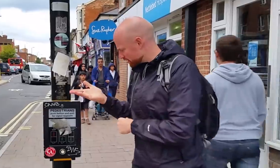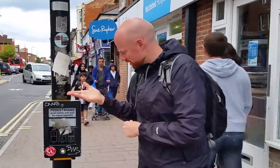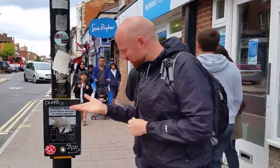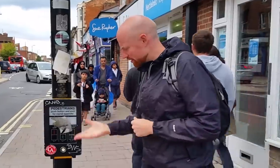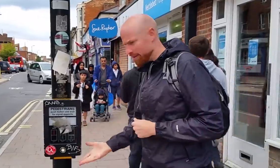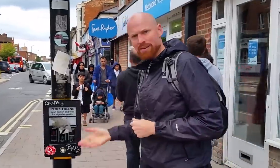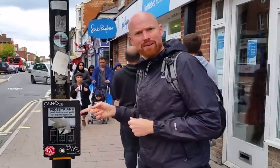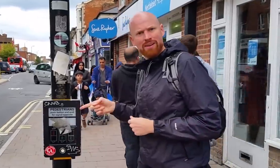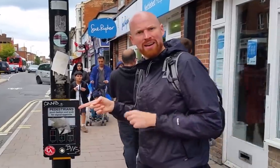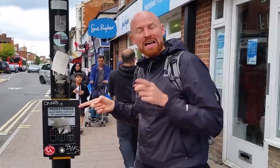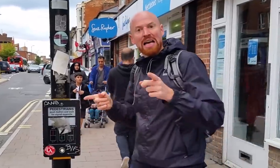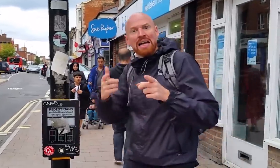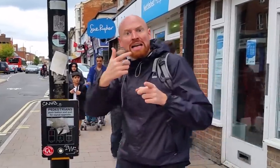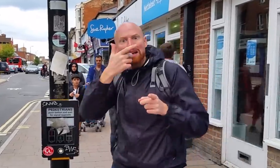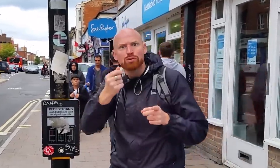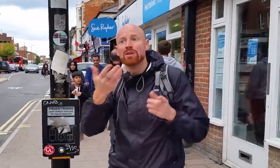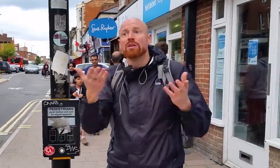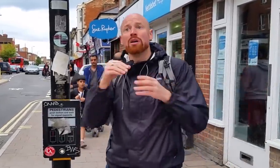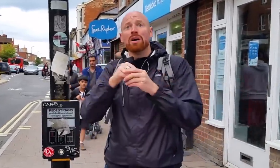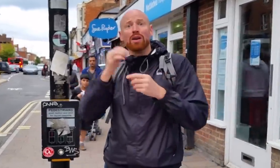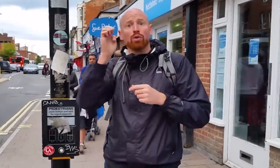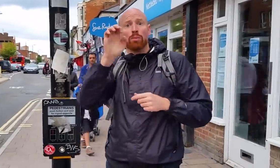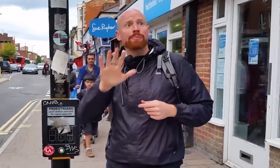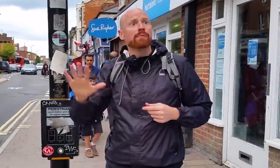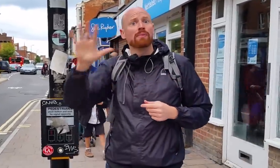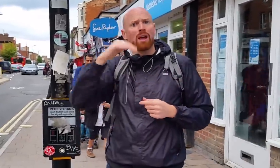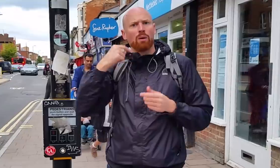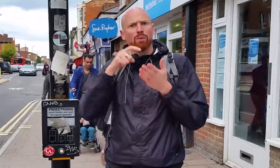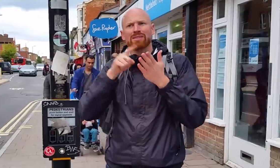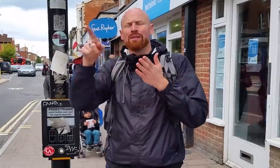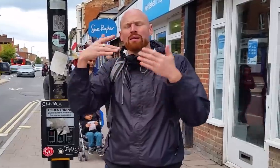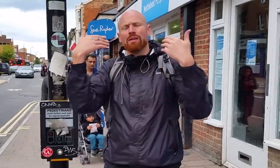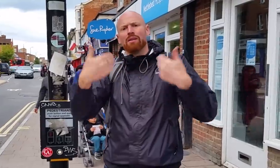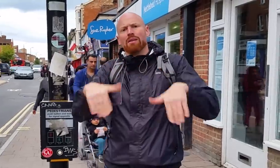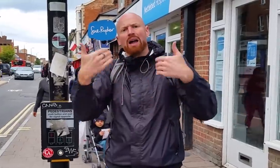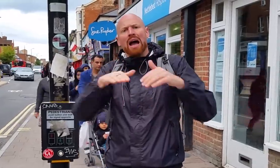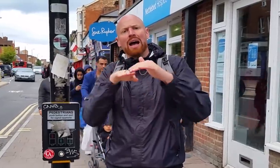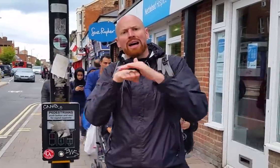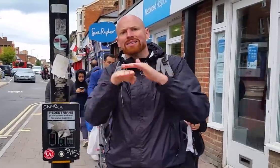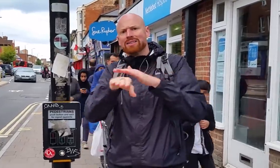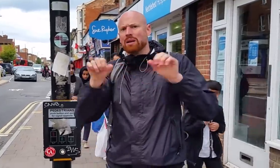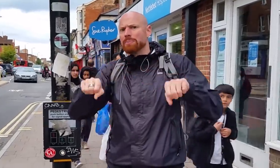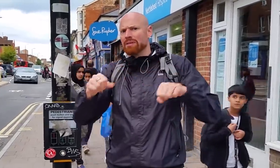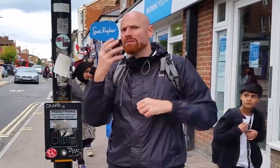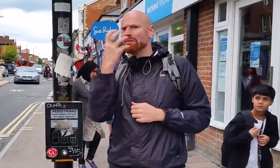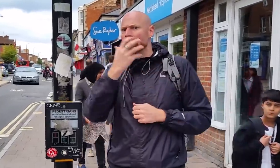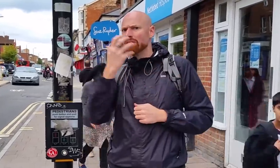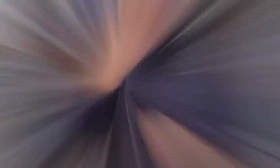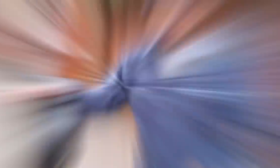Take a look at this... interesting! I'm struck by how accessible Europe is!